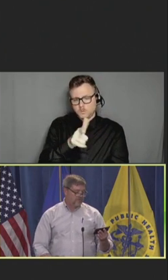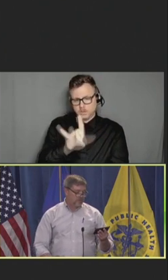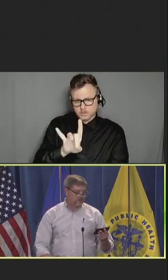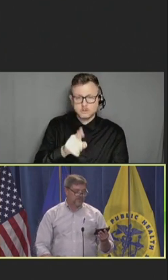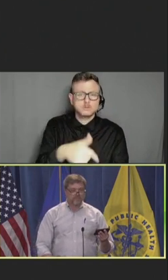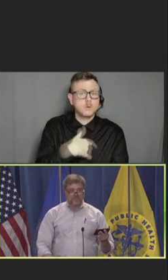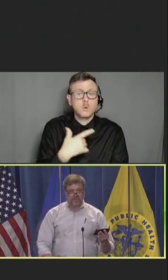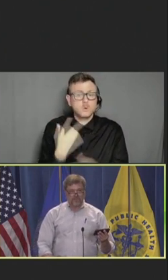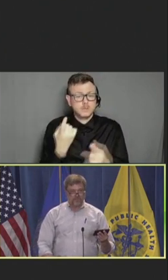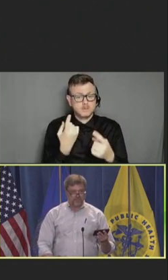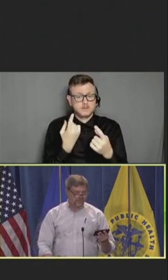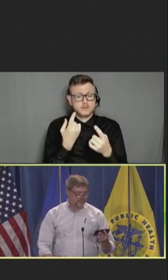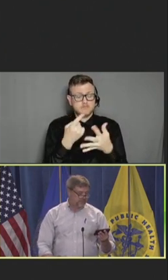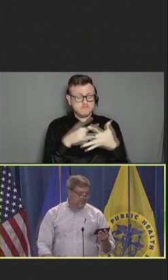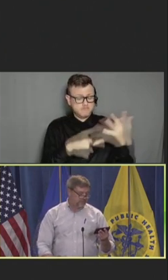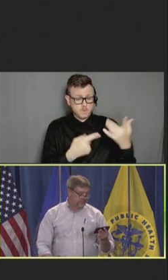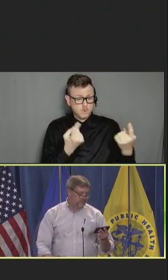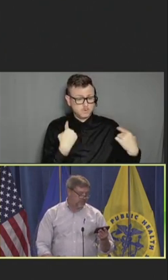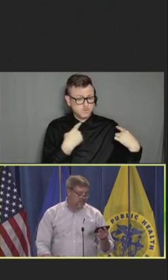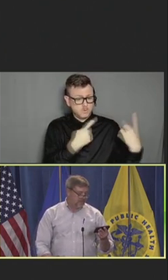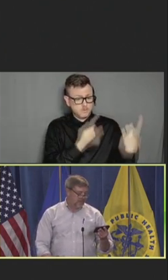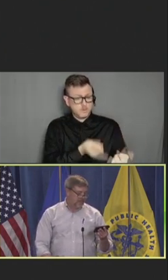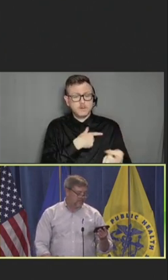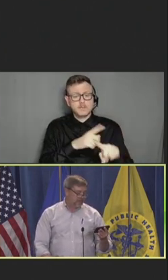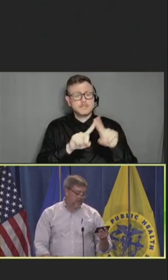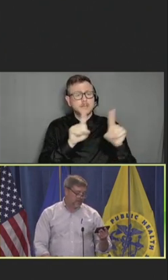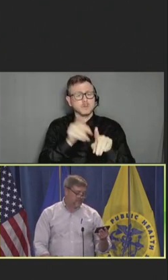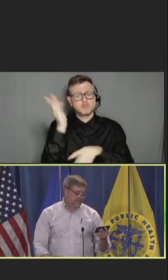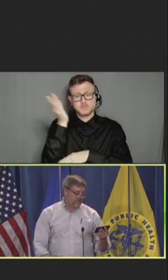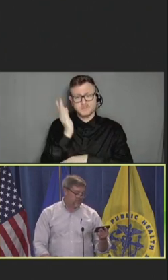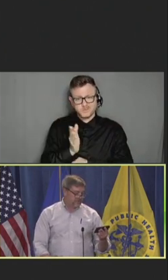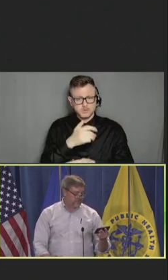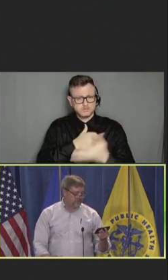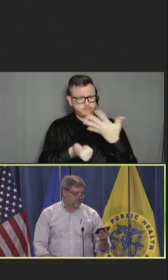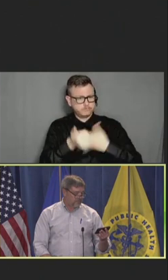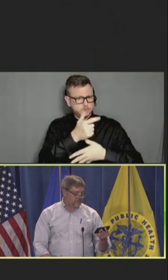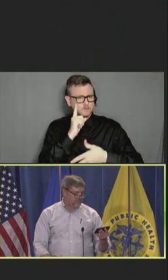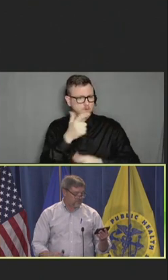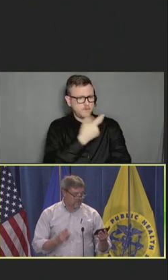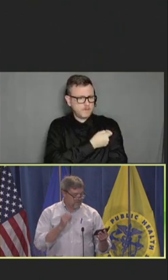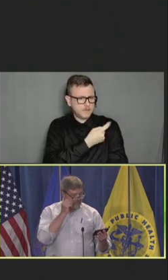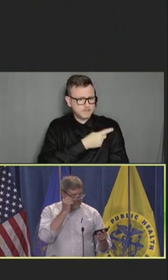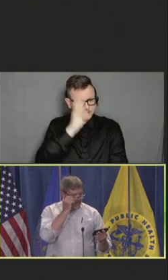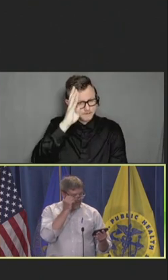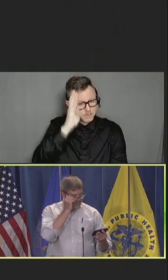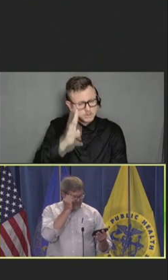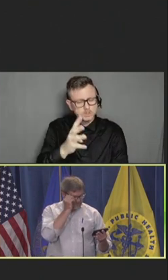We've hosted several different speakers on "priorities for vaccine innovation; vaccine